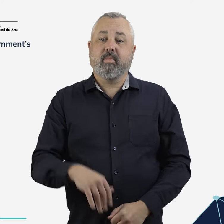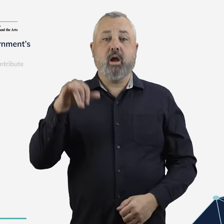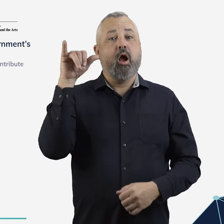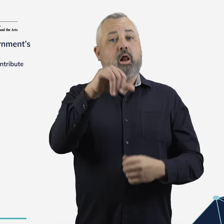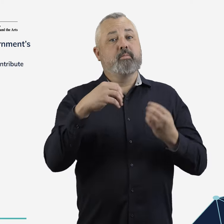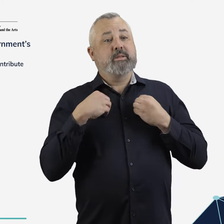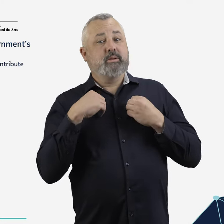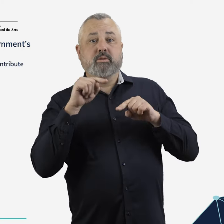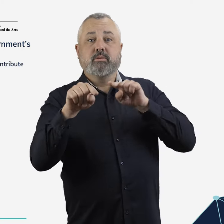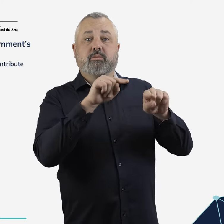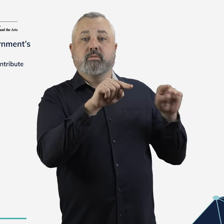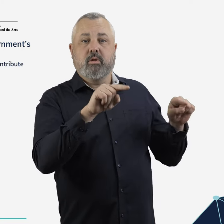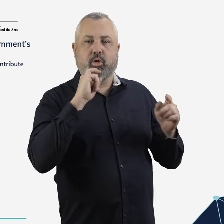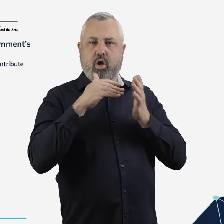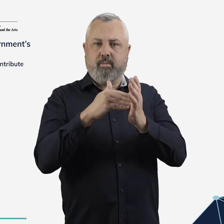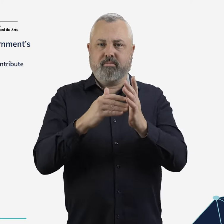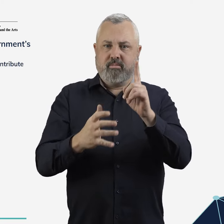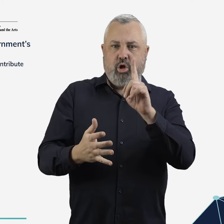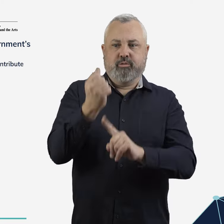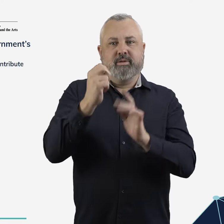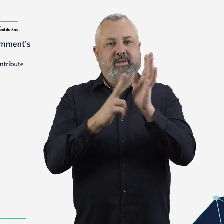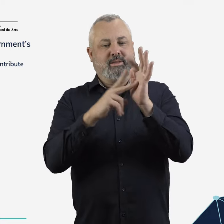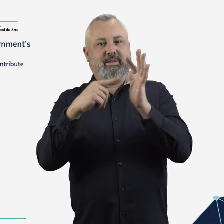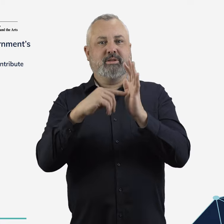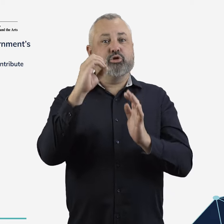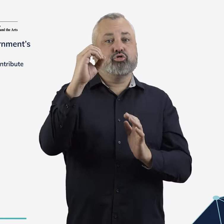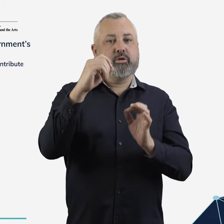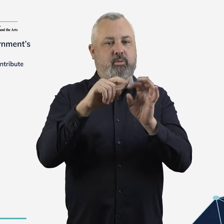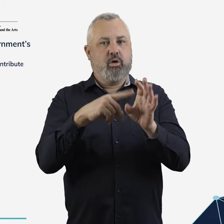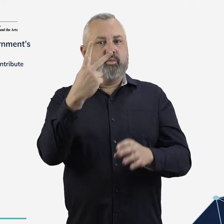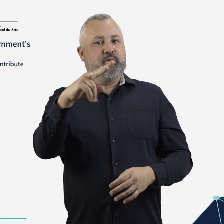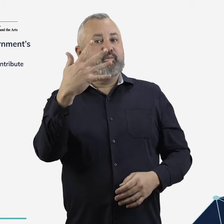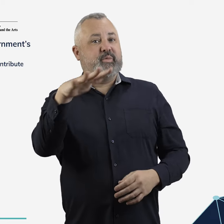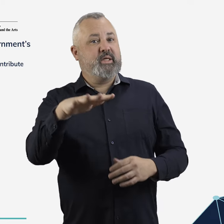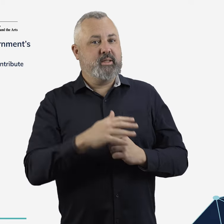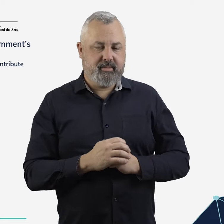The aviation sector will contribute to net zero by 2050